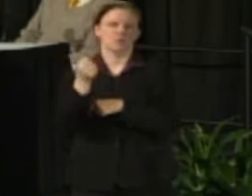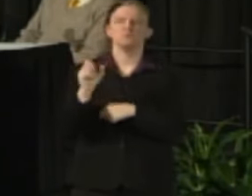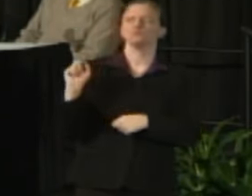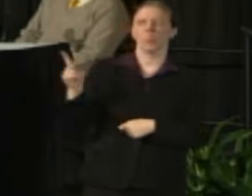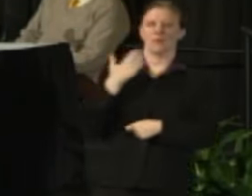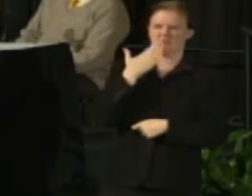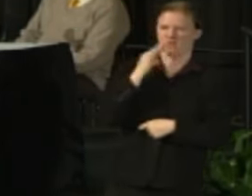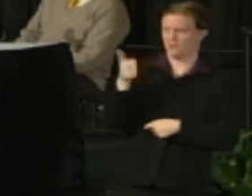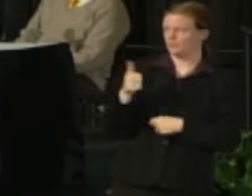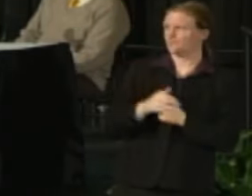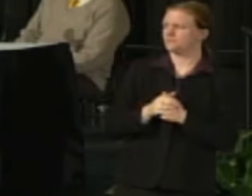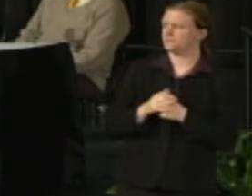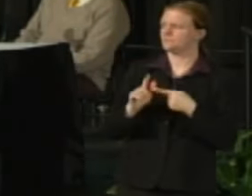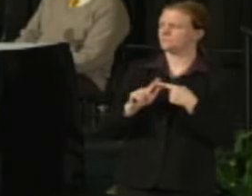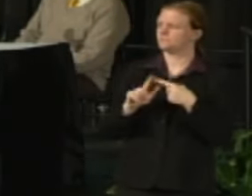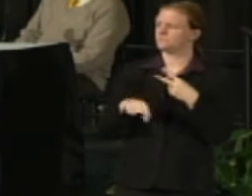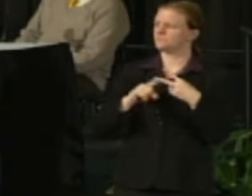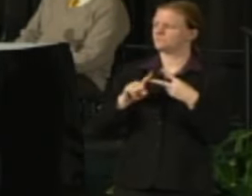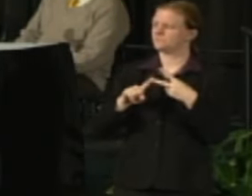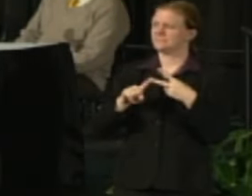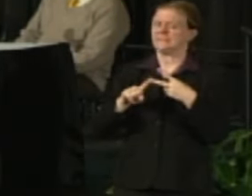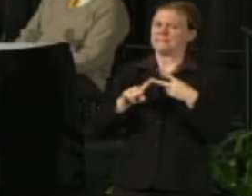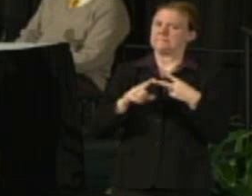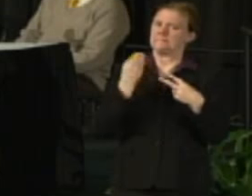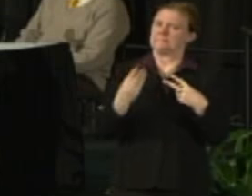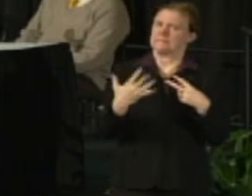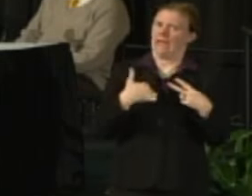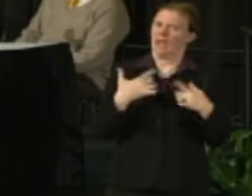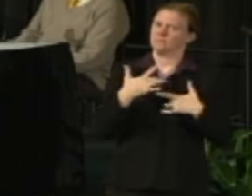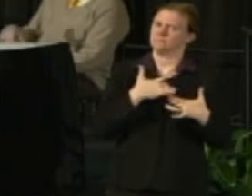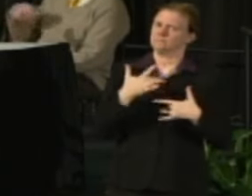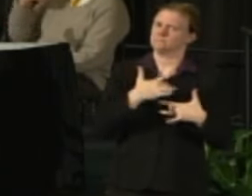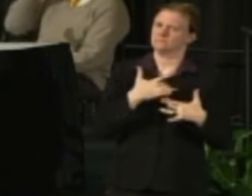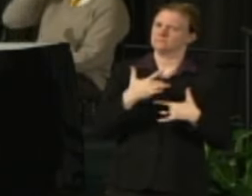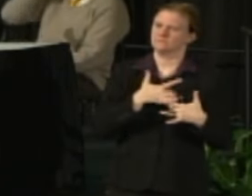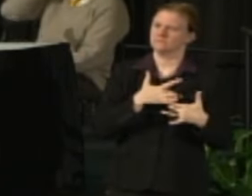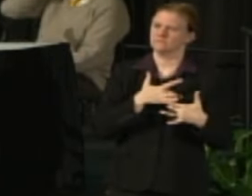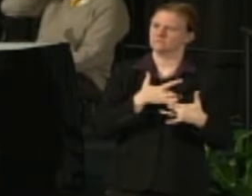That said, I have a grave concern about the dismantling of 36.